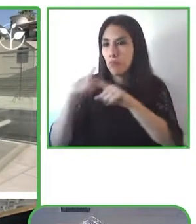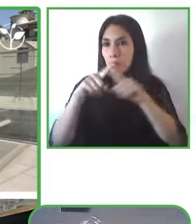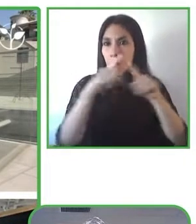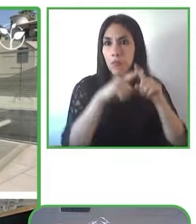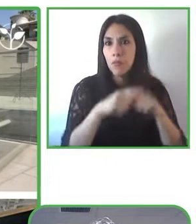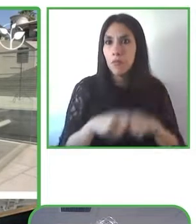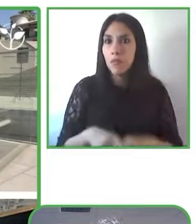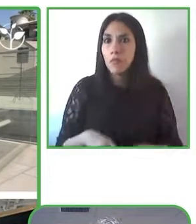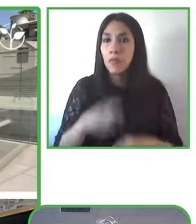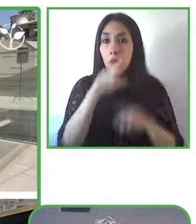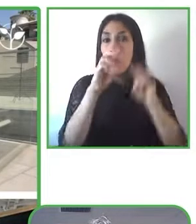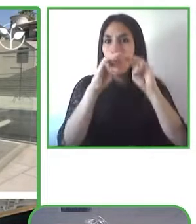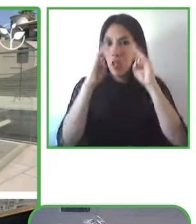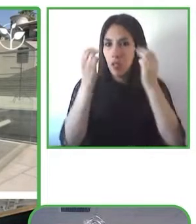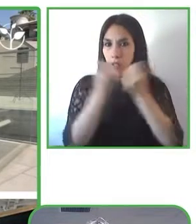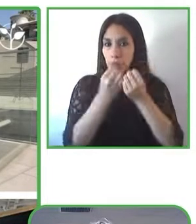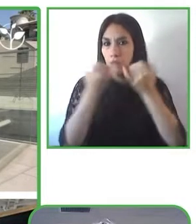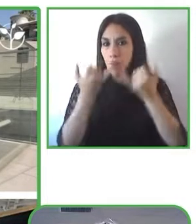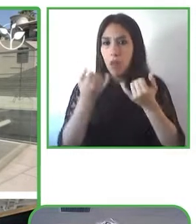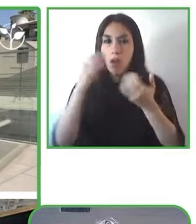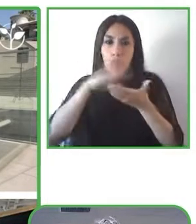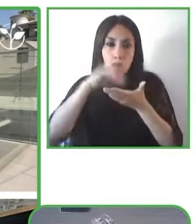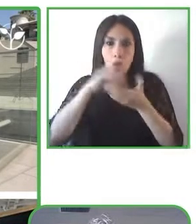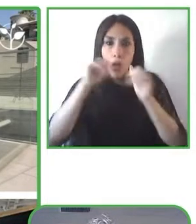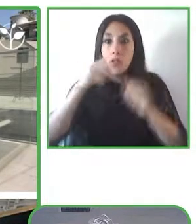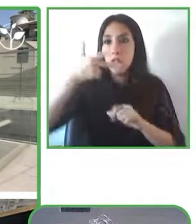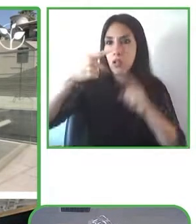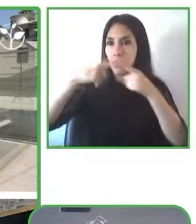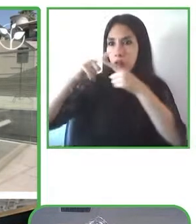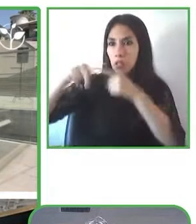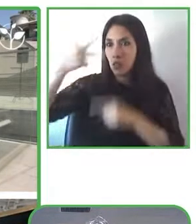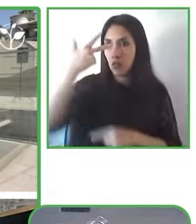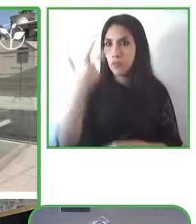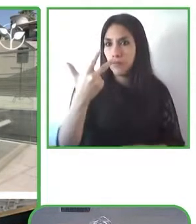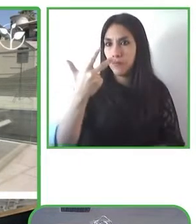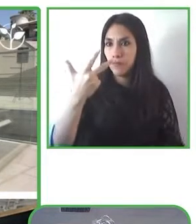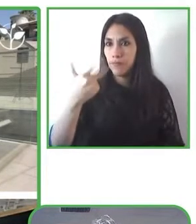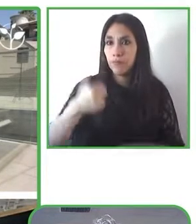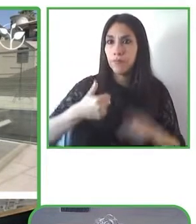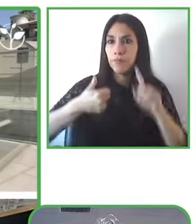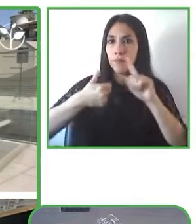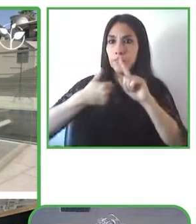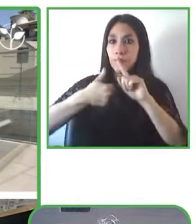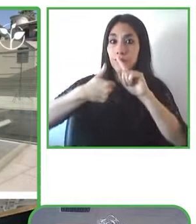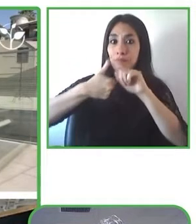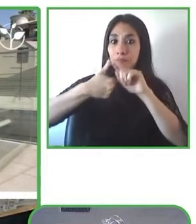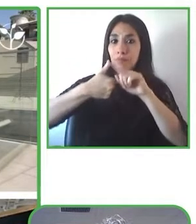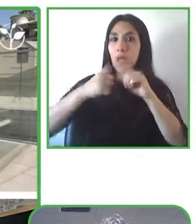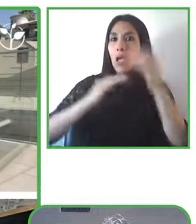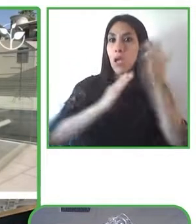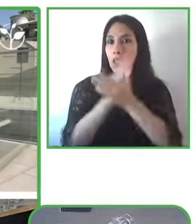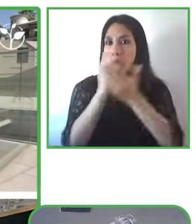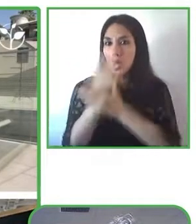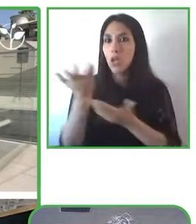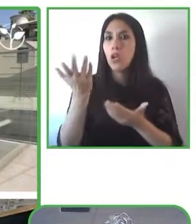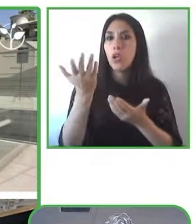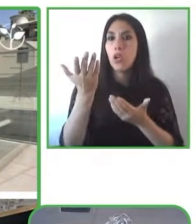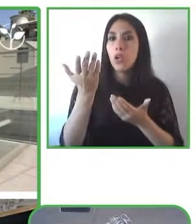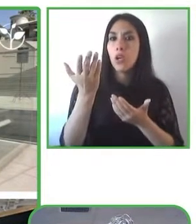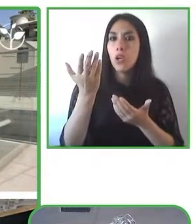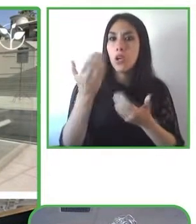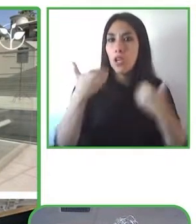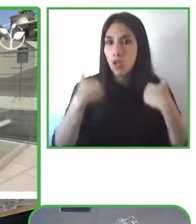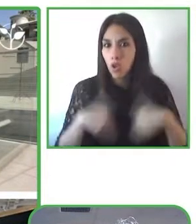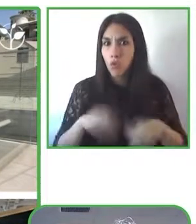to have in 2023 to have 10 courses the first course is the introduction to the challenges of